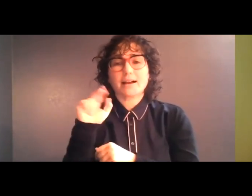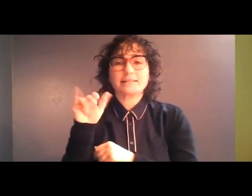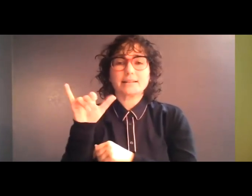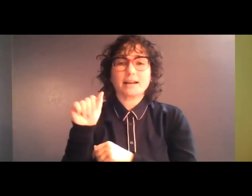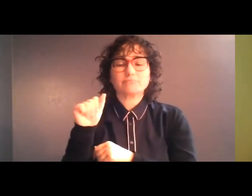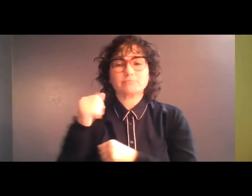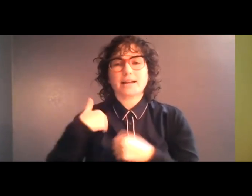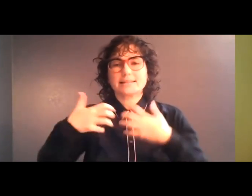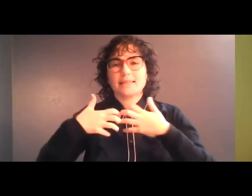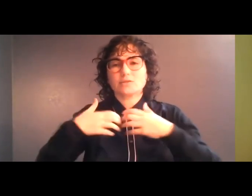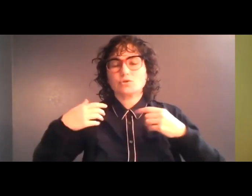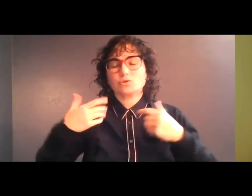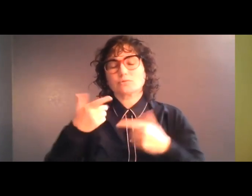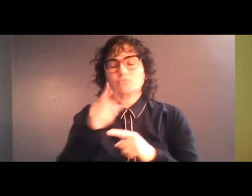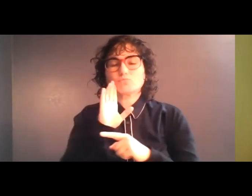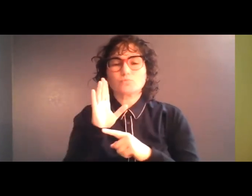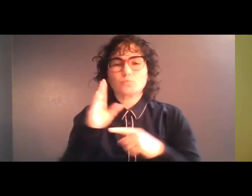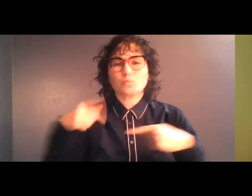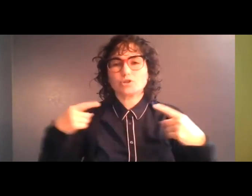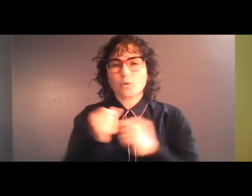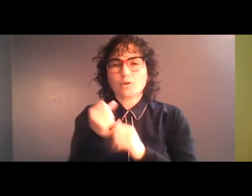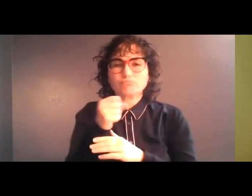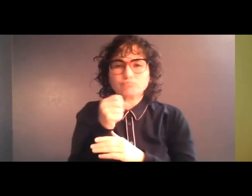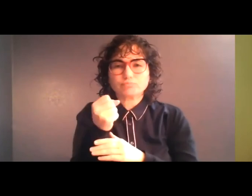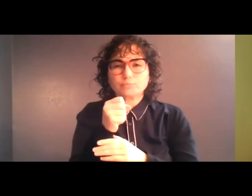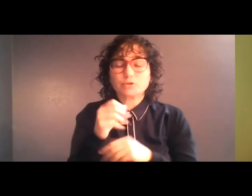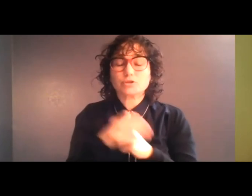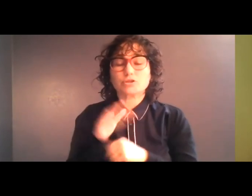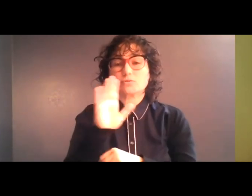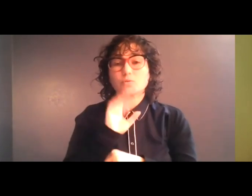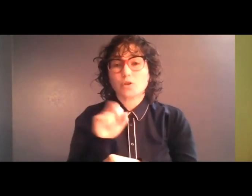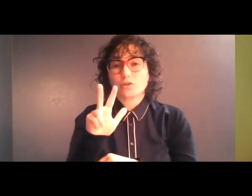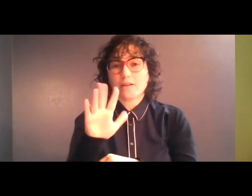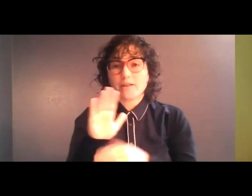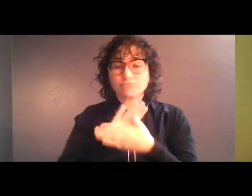a small joystick. She is 35 and has neatly styled bobbed hair with bangs, and is wearing